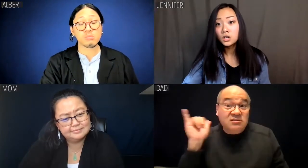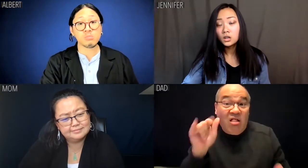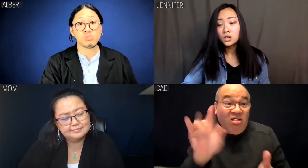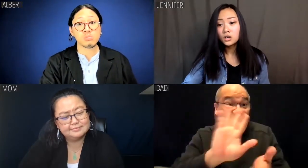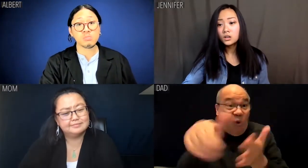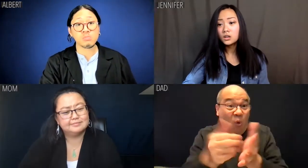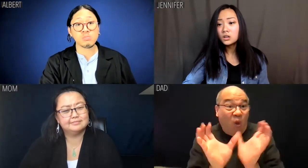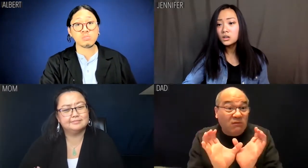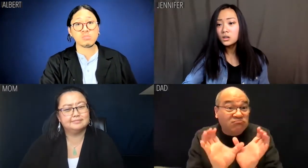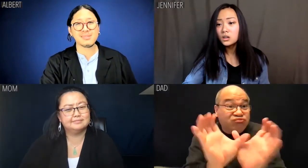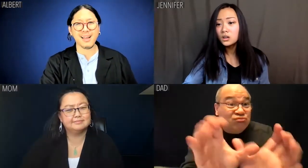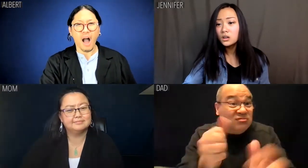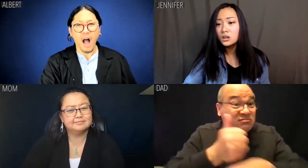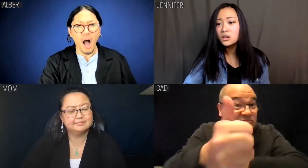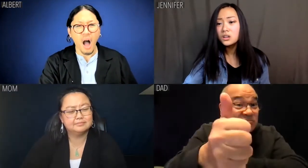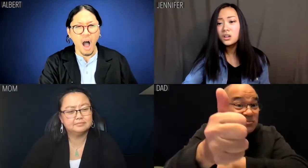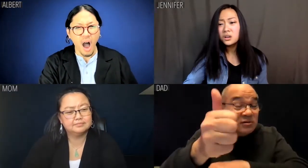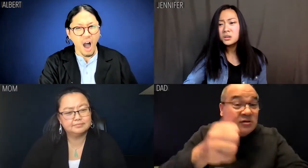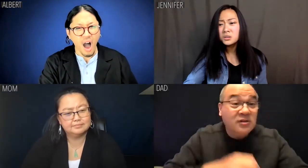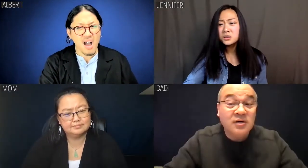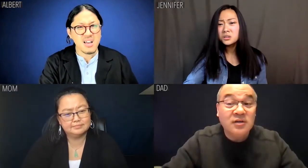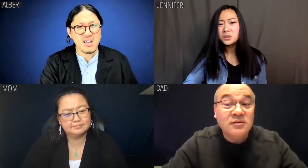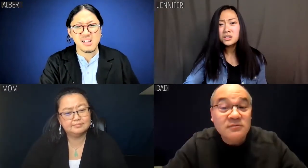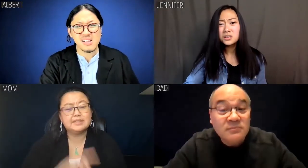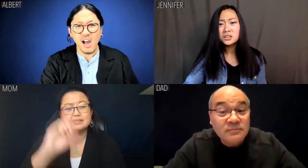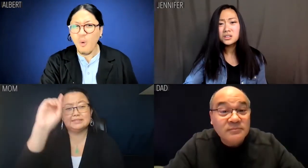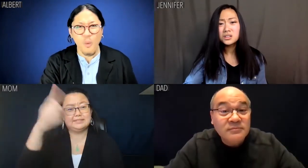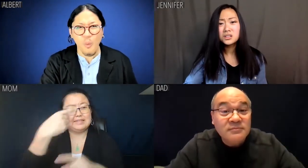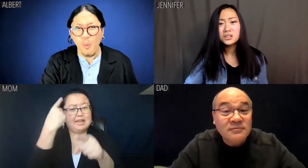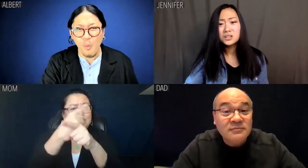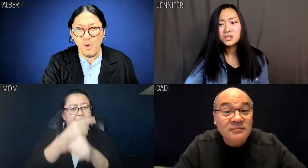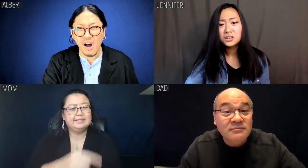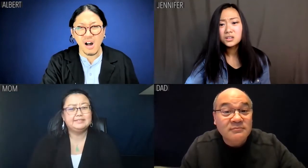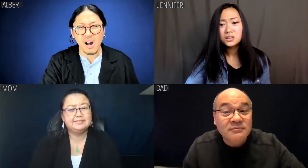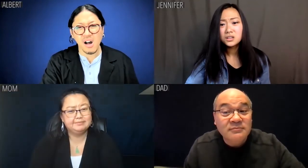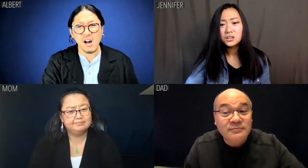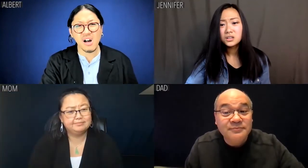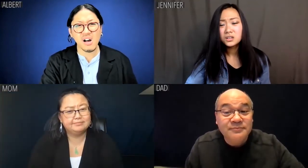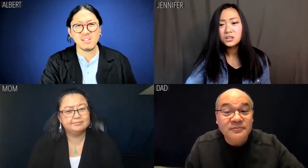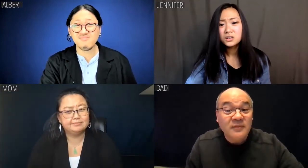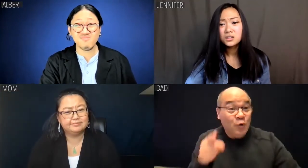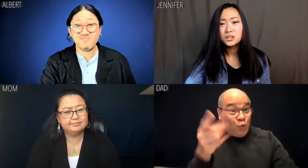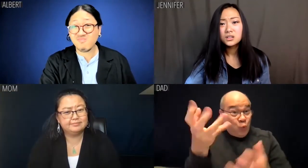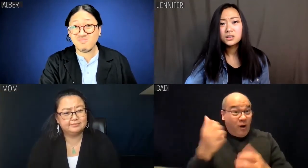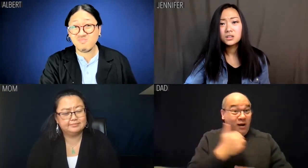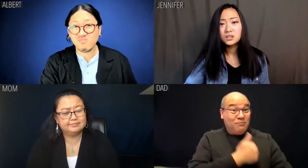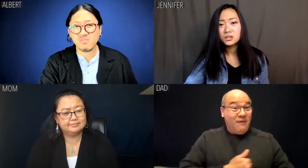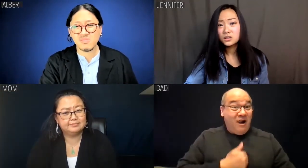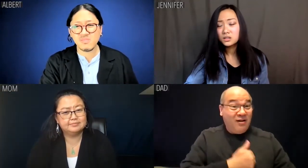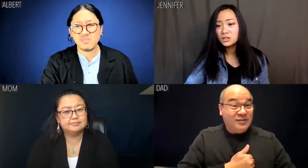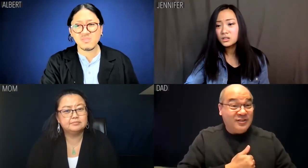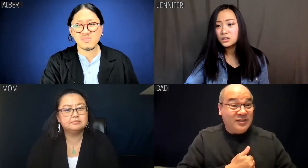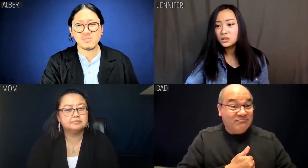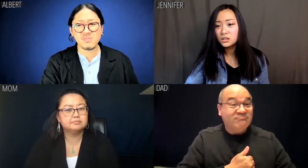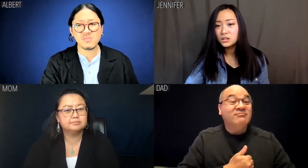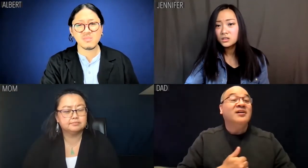Sounds like a whole lot of your fault. Mom: Damn right Dad: You want an apology?